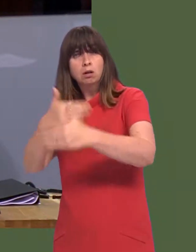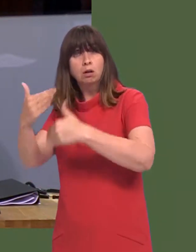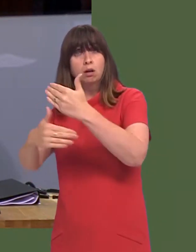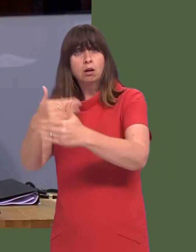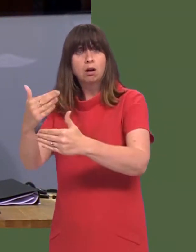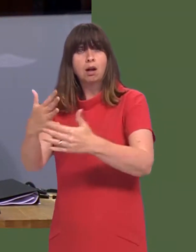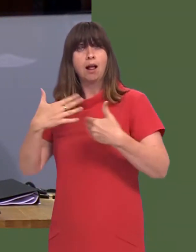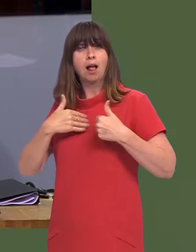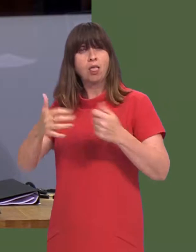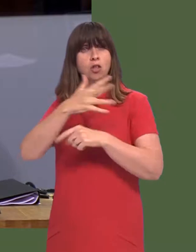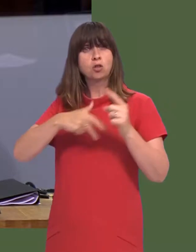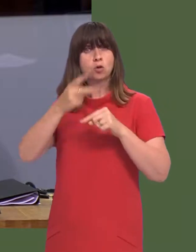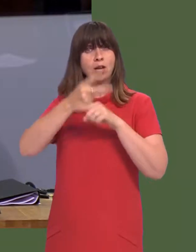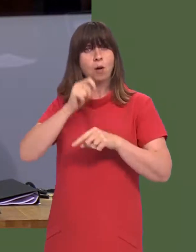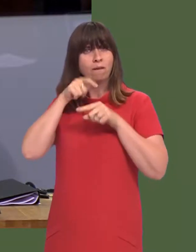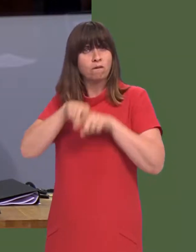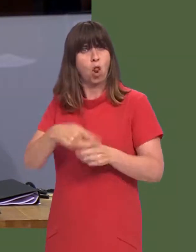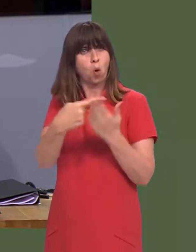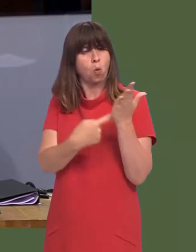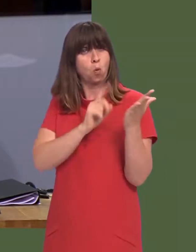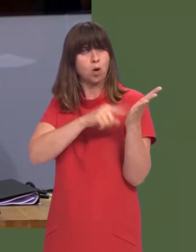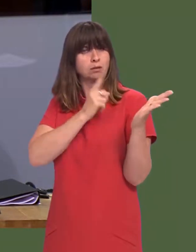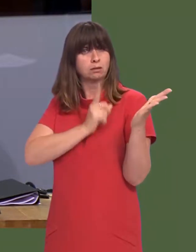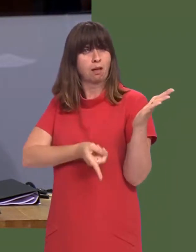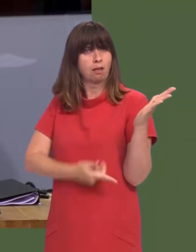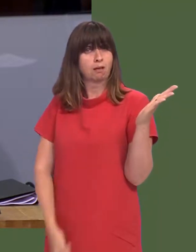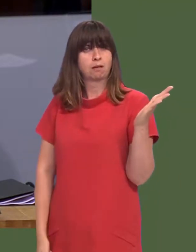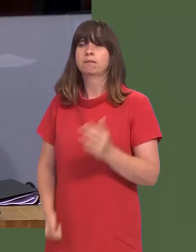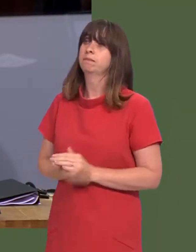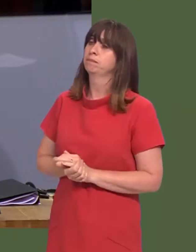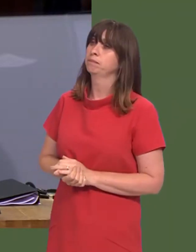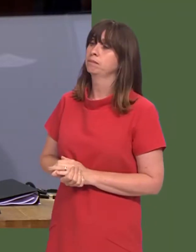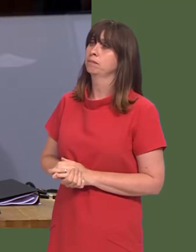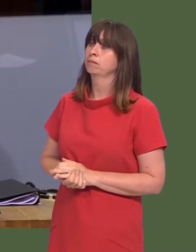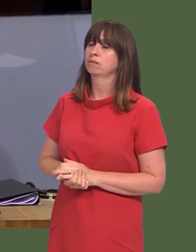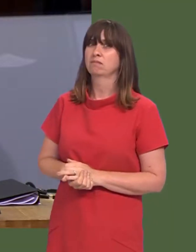this Assembly, in the way it shapes health and social careóthe recommendations that the report comes out with?